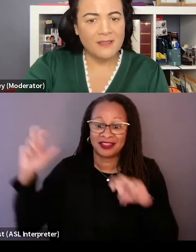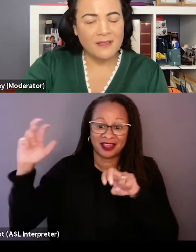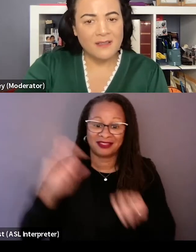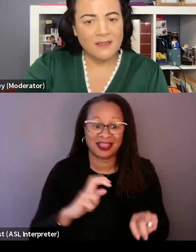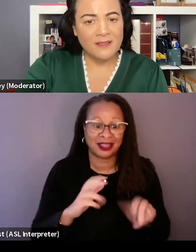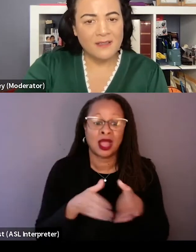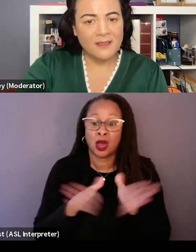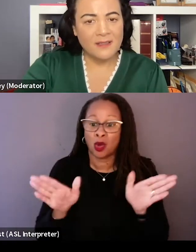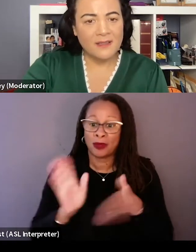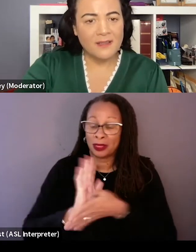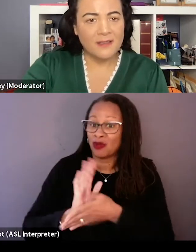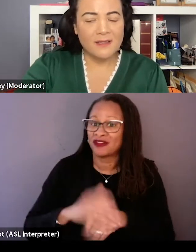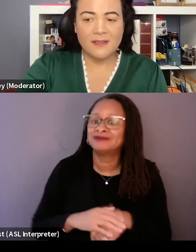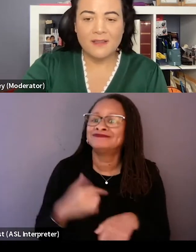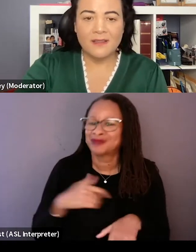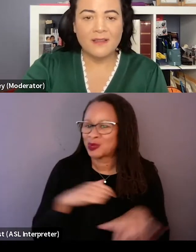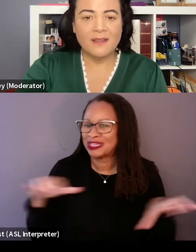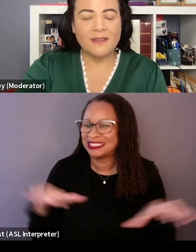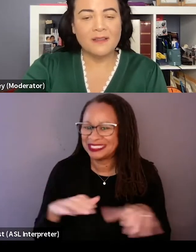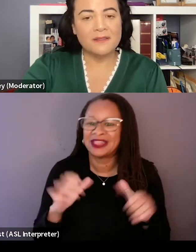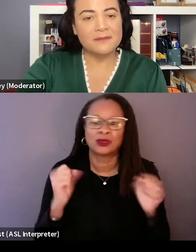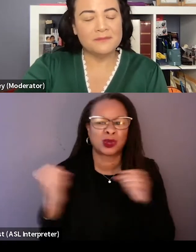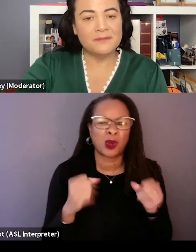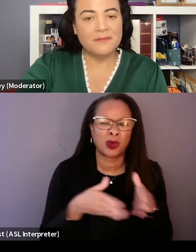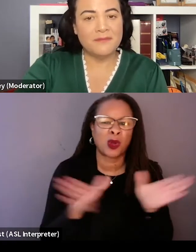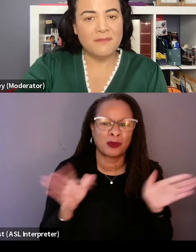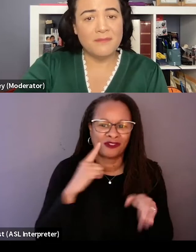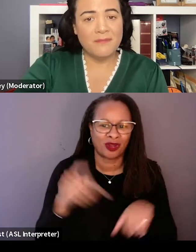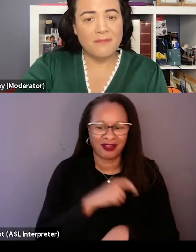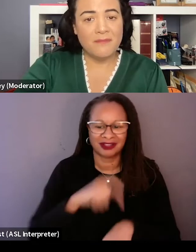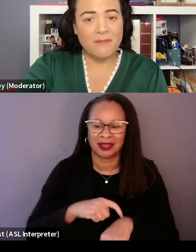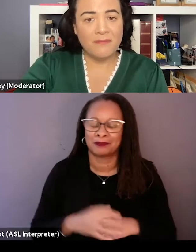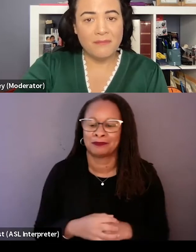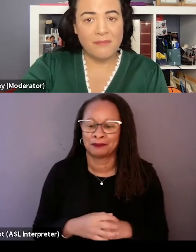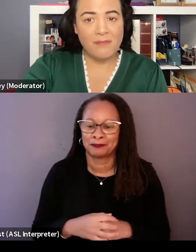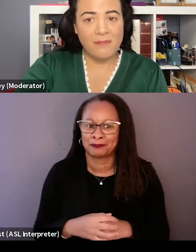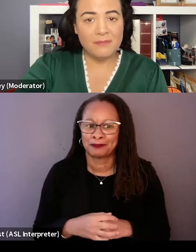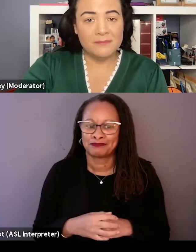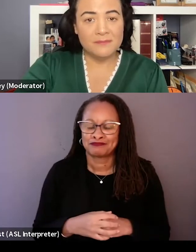That was the cold open for a long time. But then, the stakes of that landing,